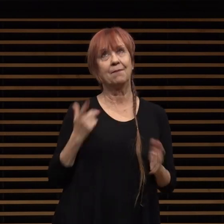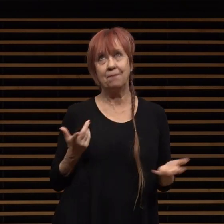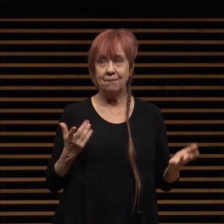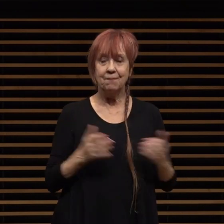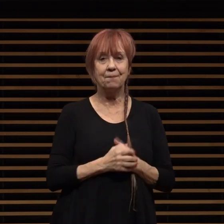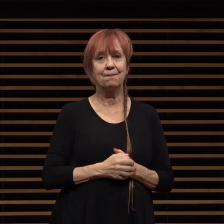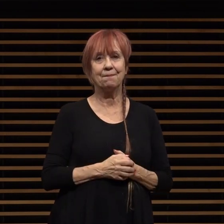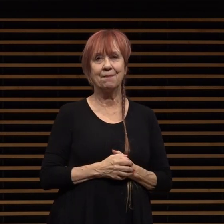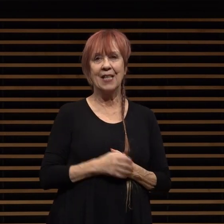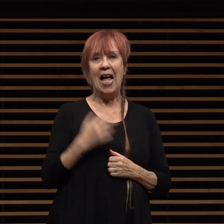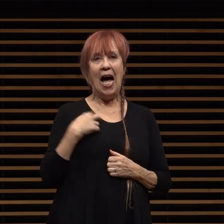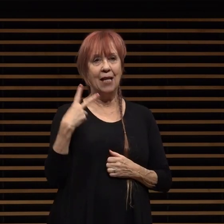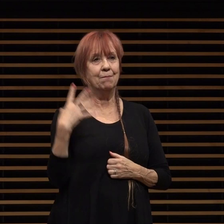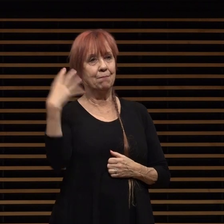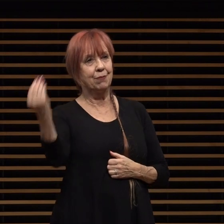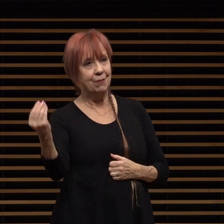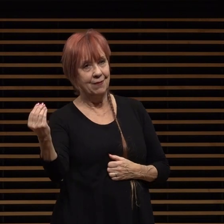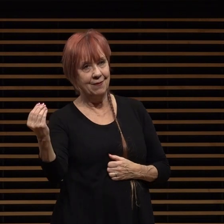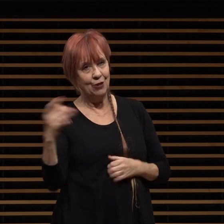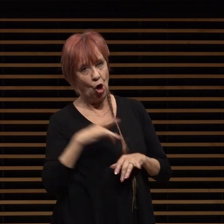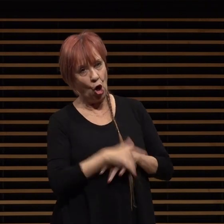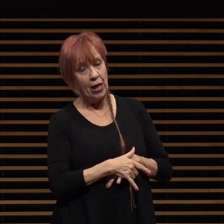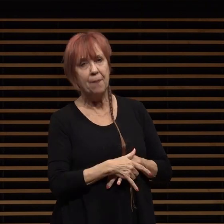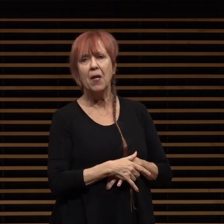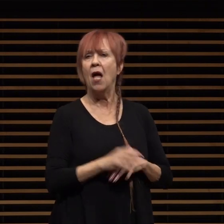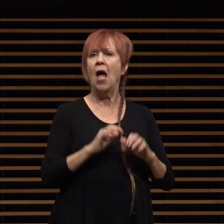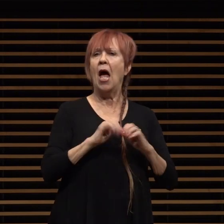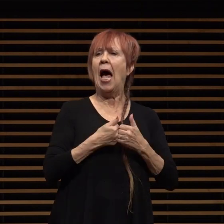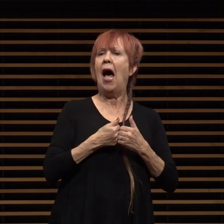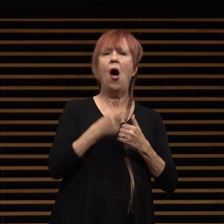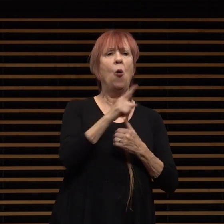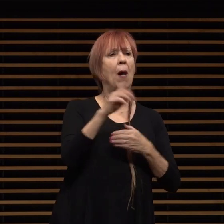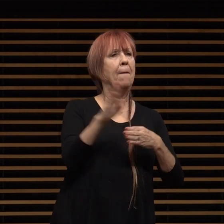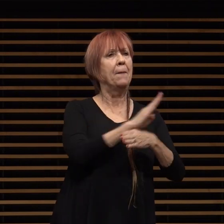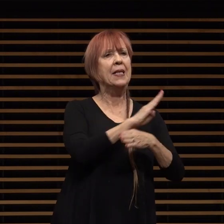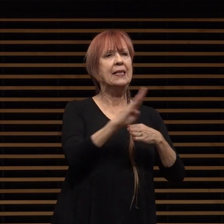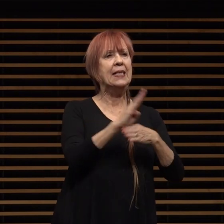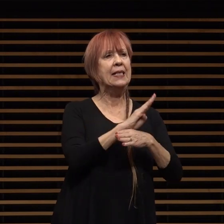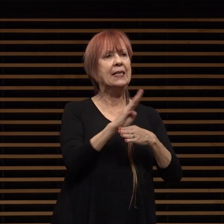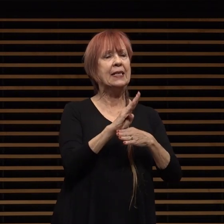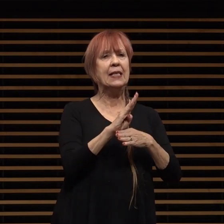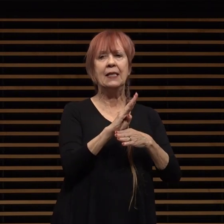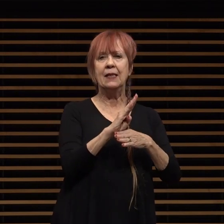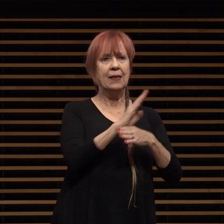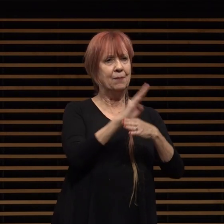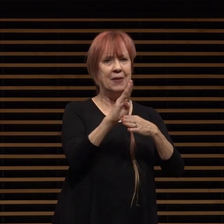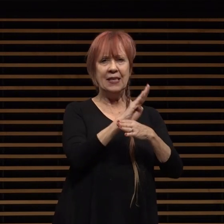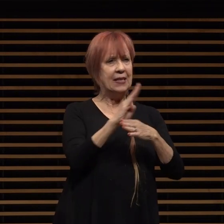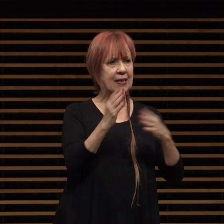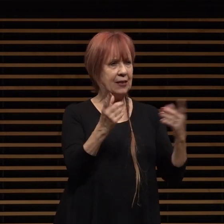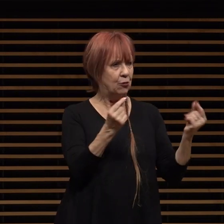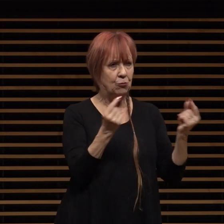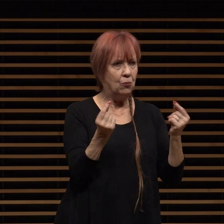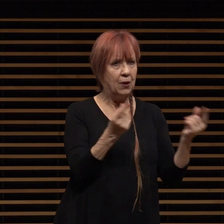i stepped off the stage a little prematurely how are our business